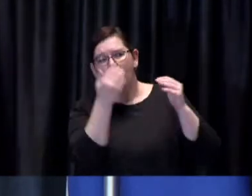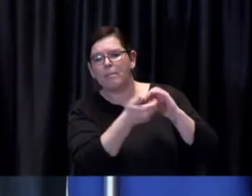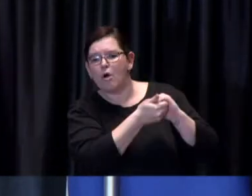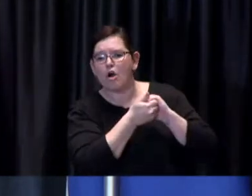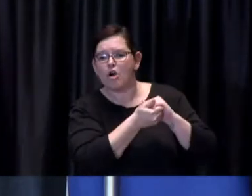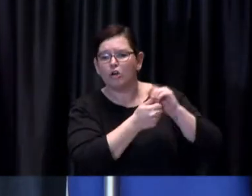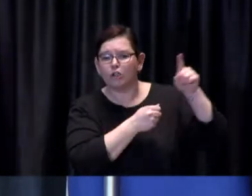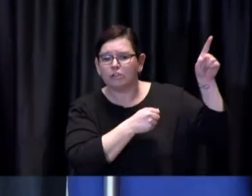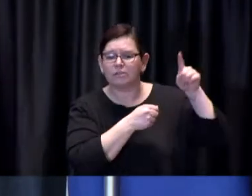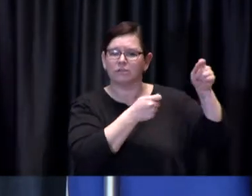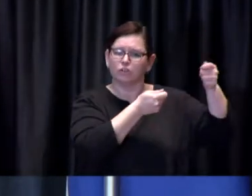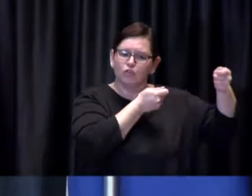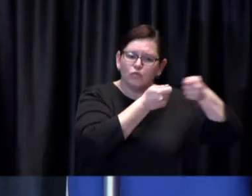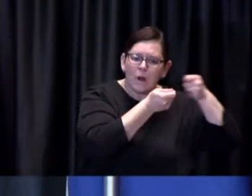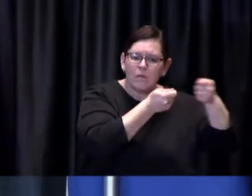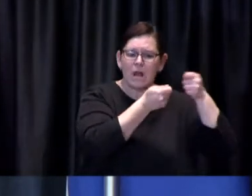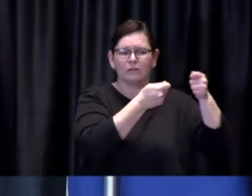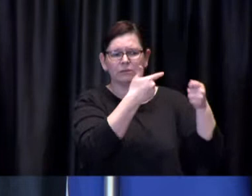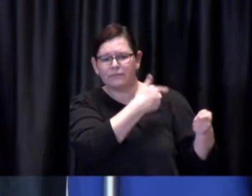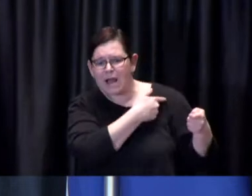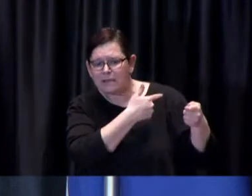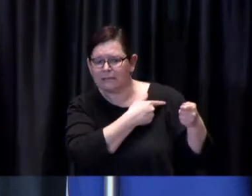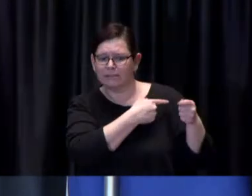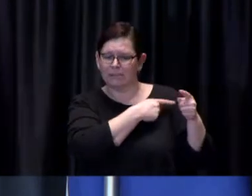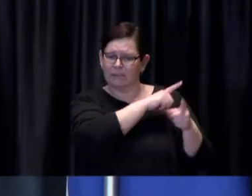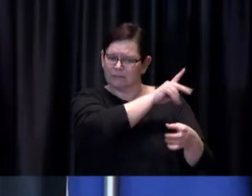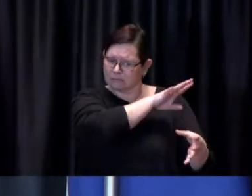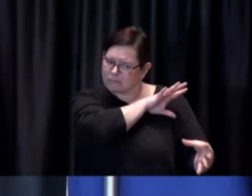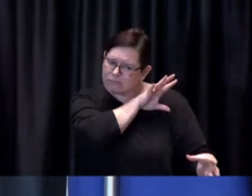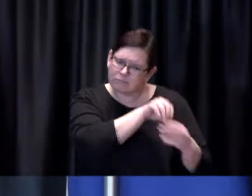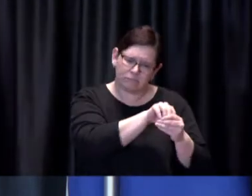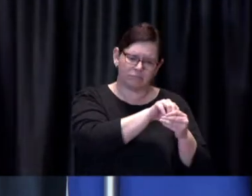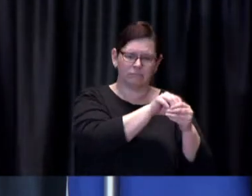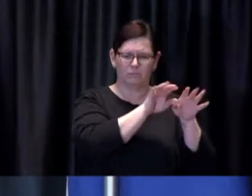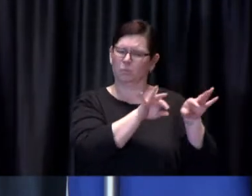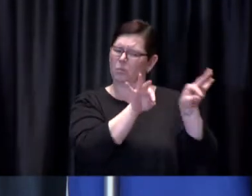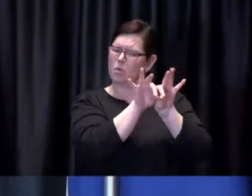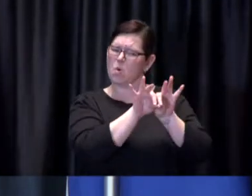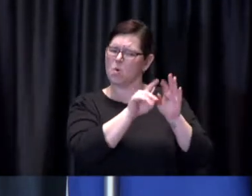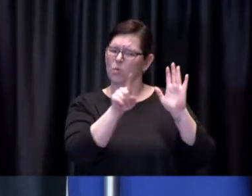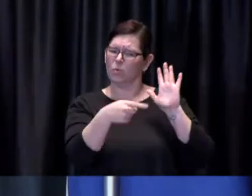Canada continue to play that very important role and I'm certainly assured as should be the people